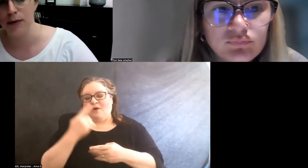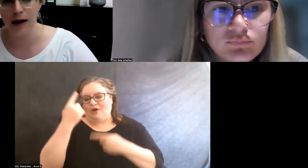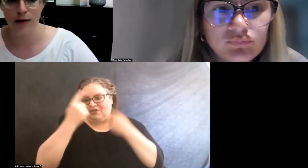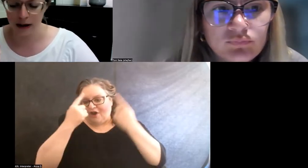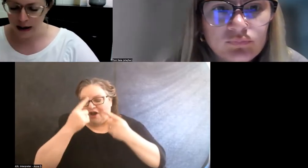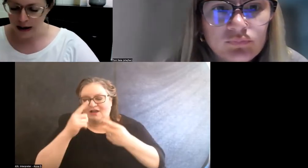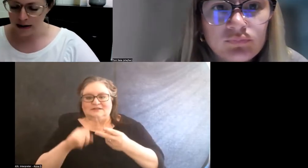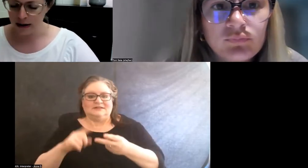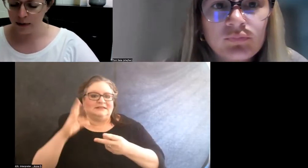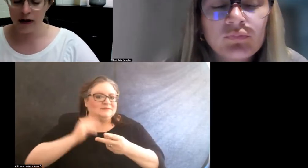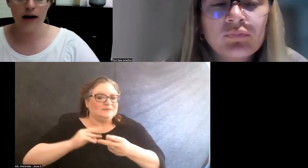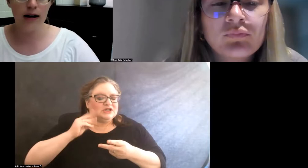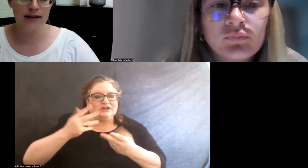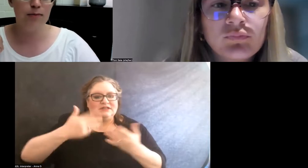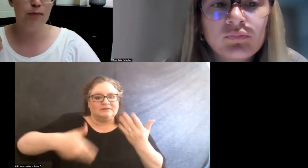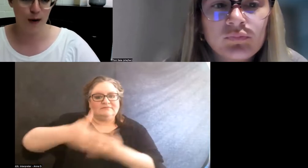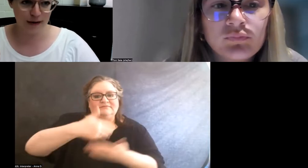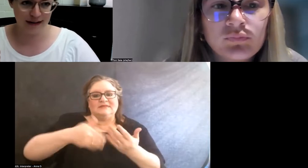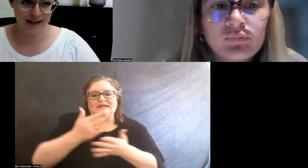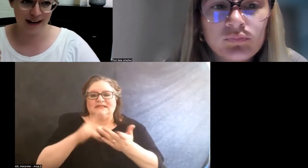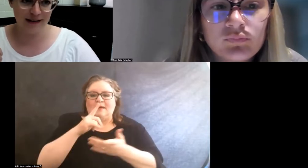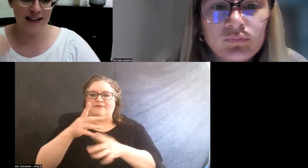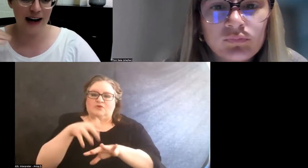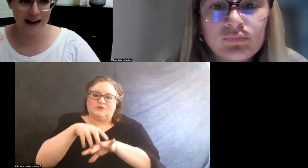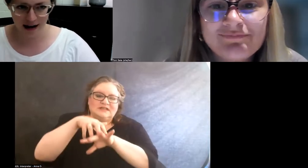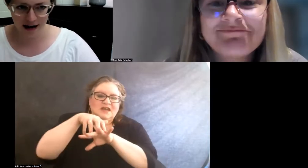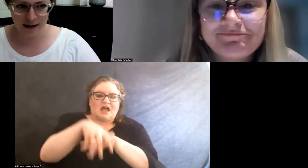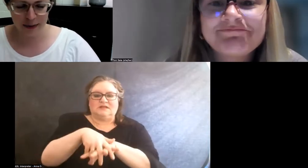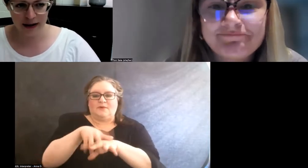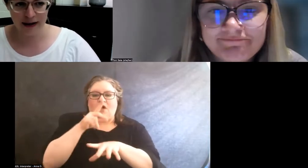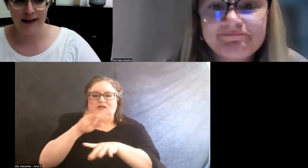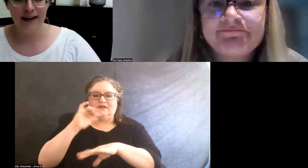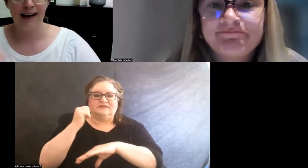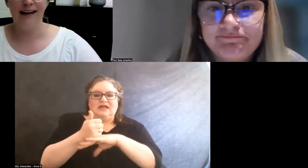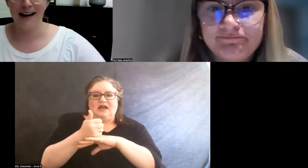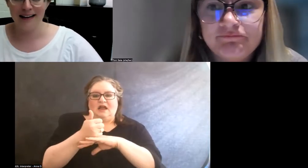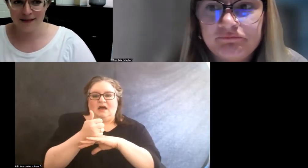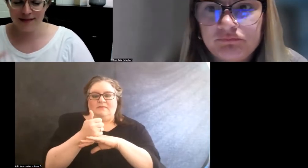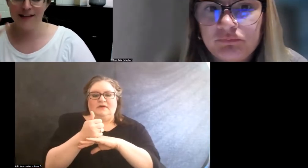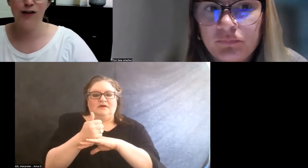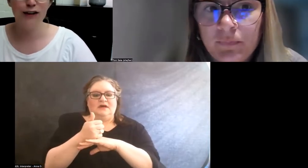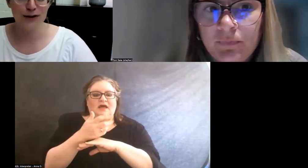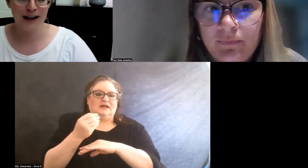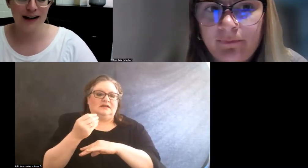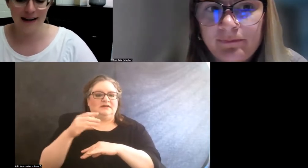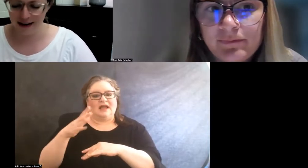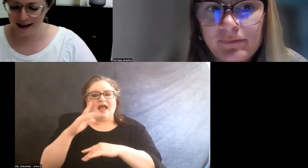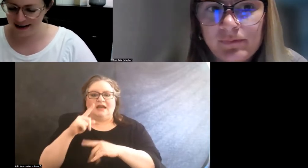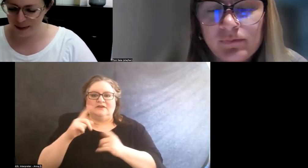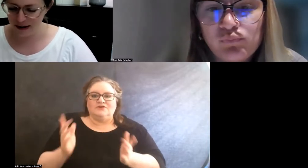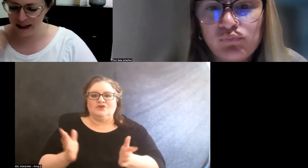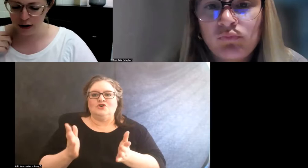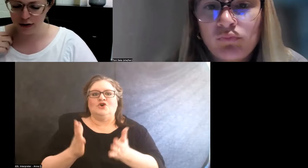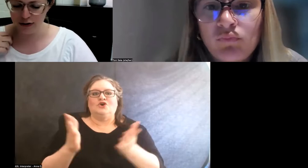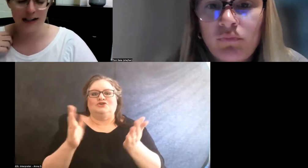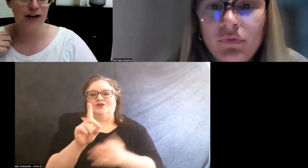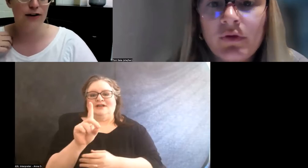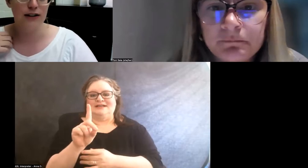around some of the nuts and bolts of setting up and kind of nurturing a Disability Cultural Center,